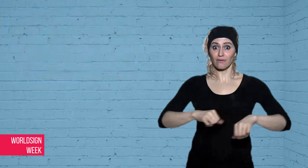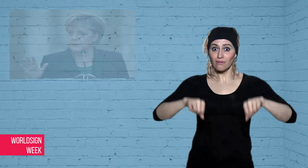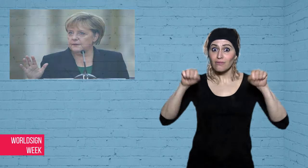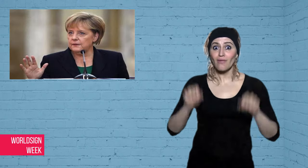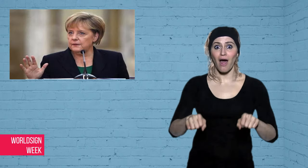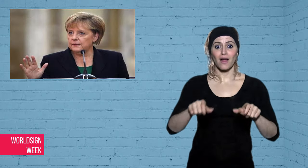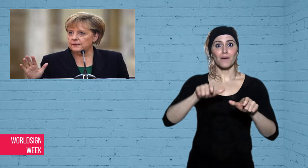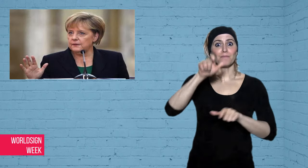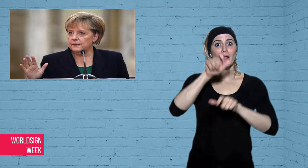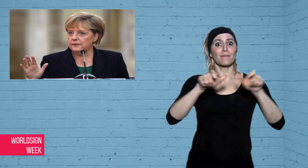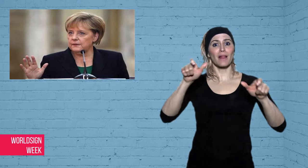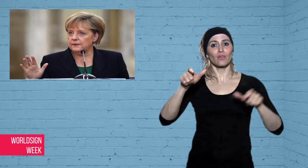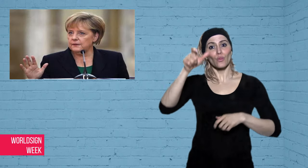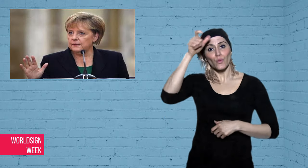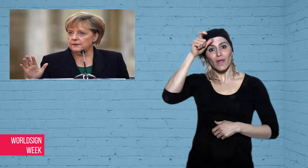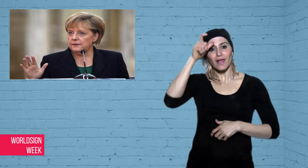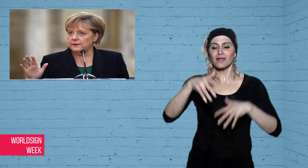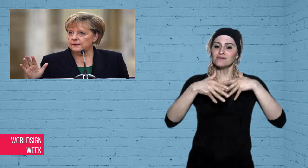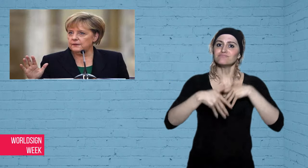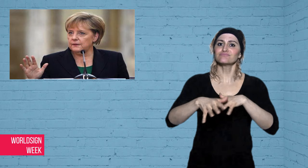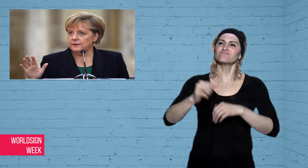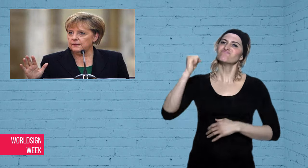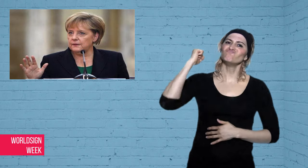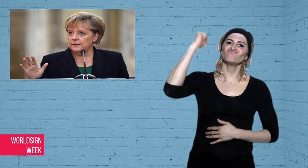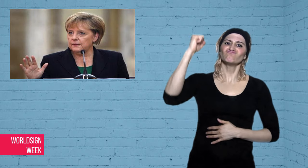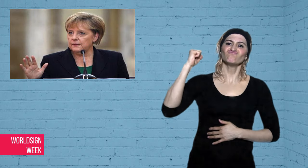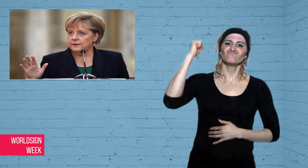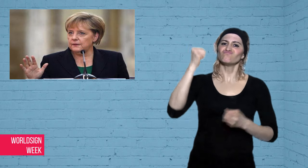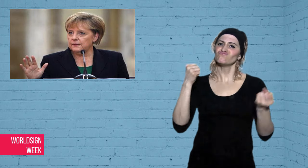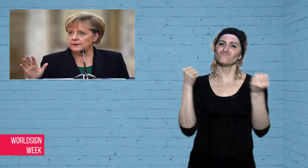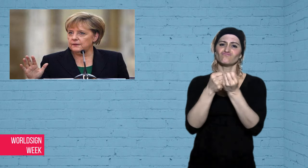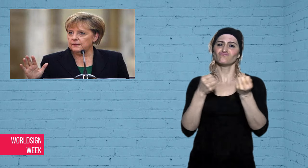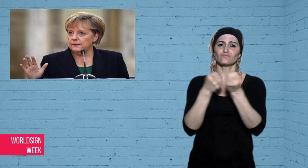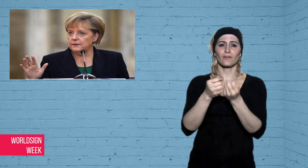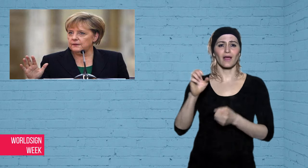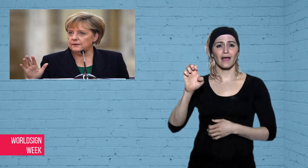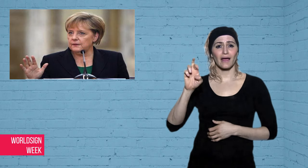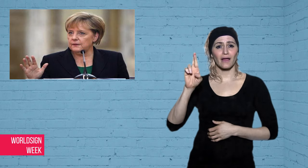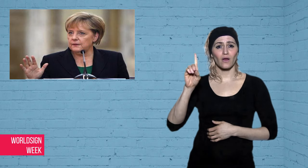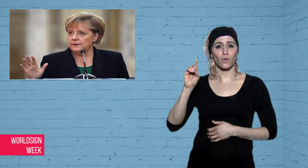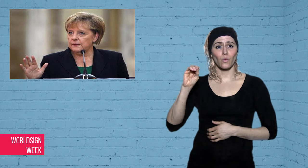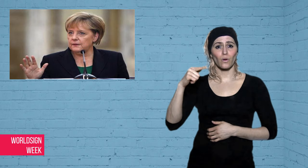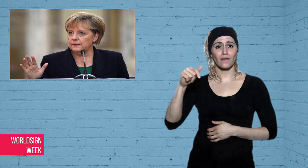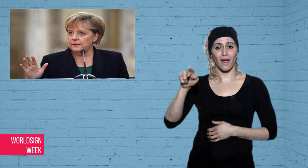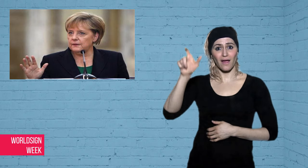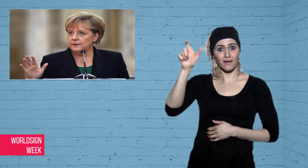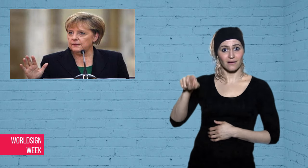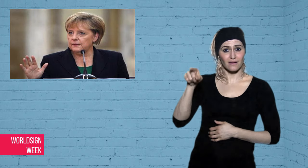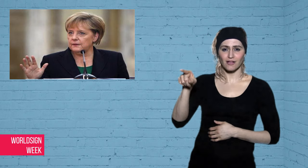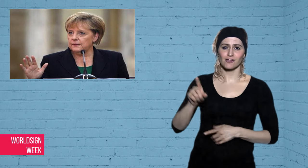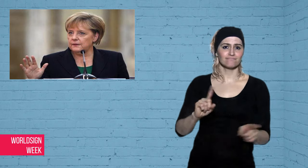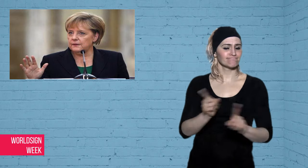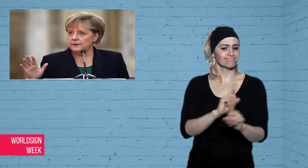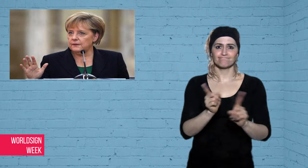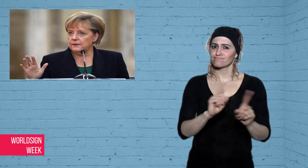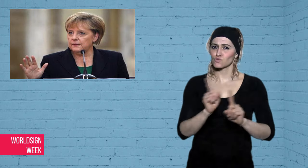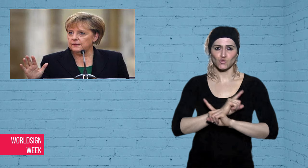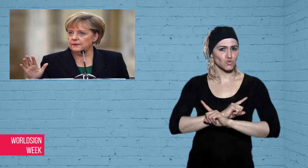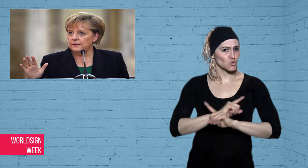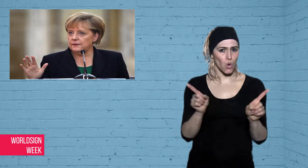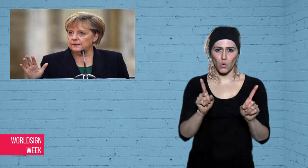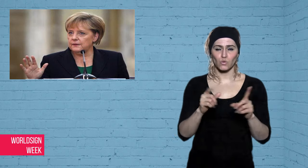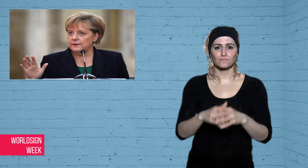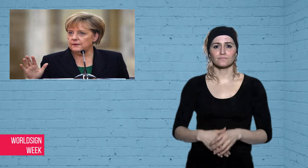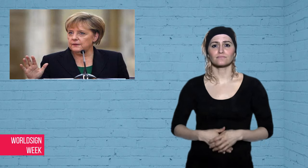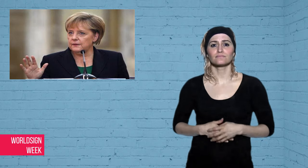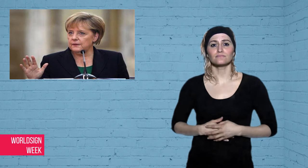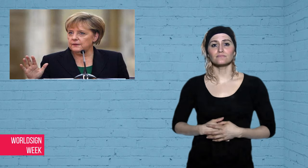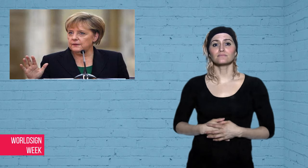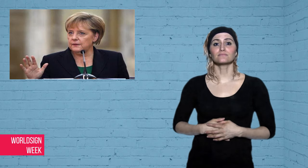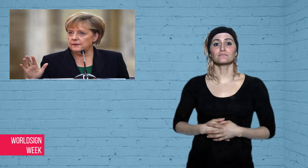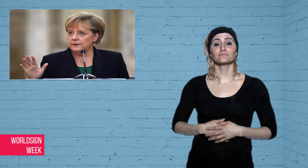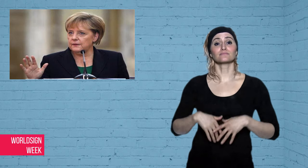Christian Kerns says there should be an